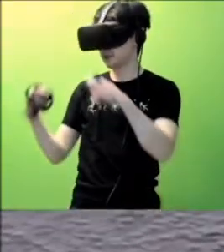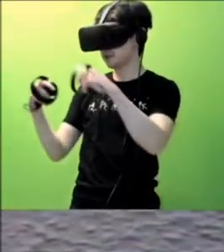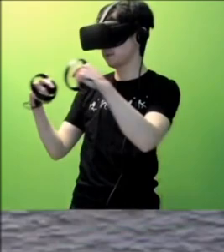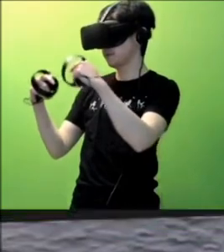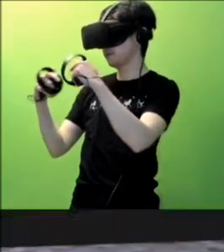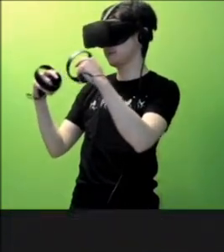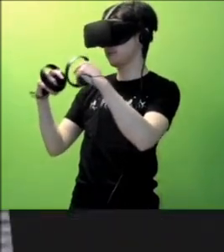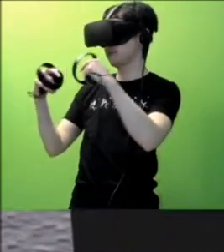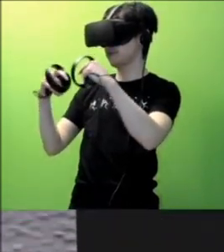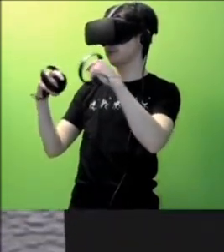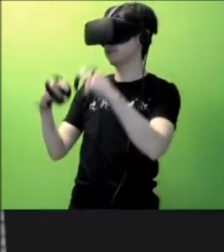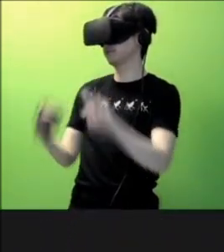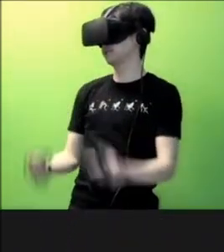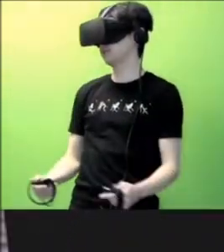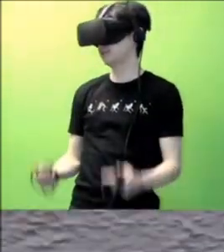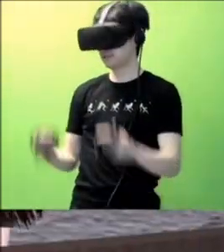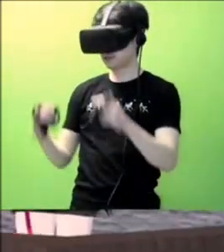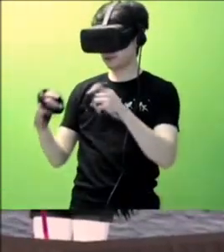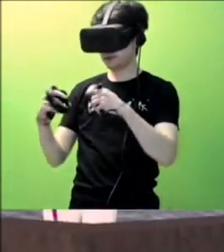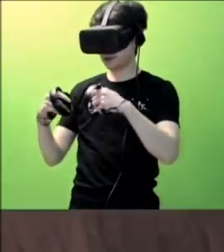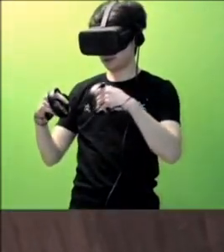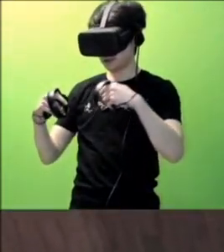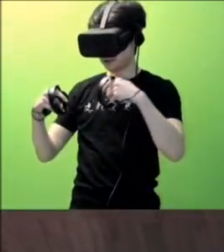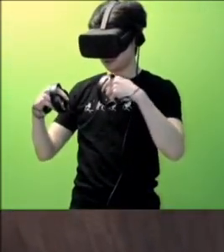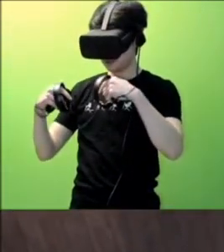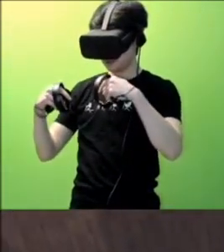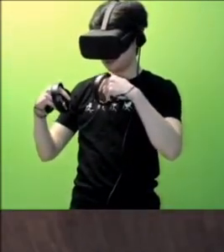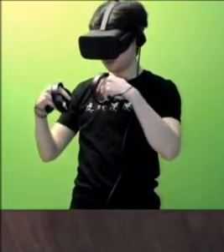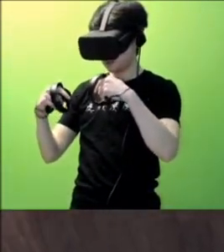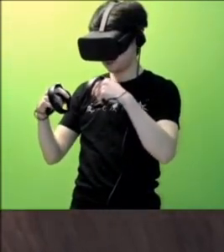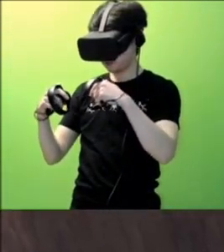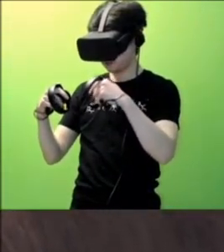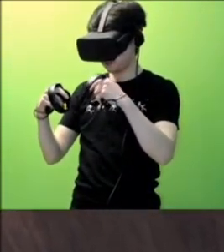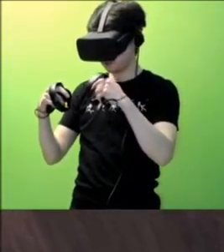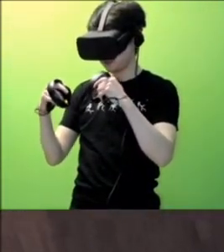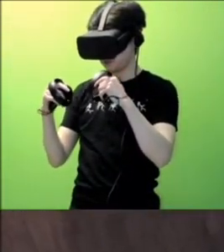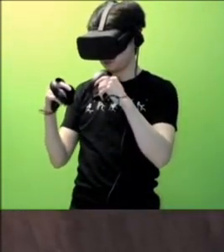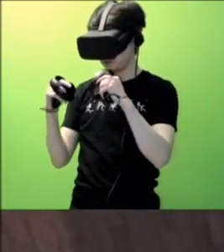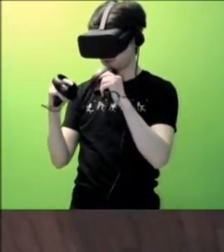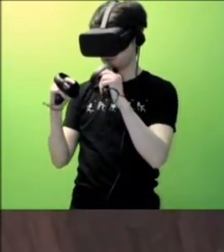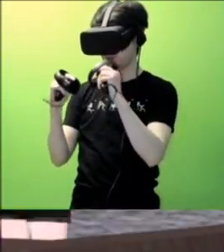Equal